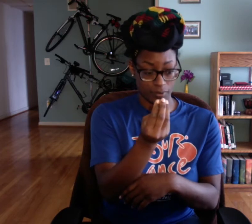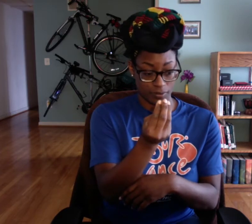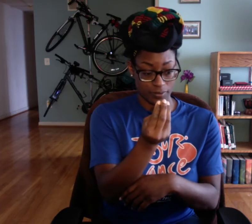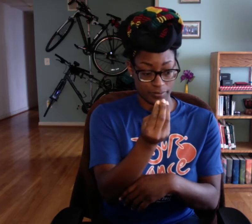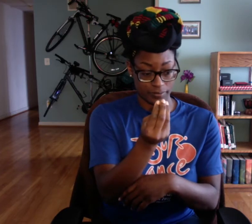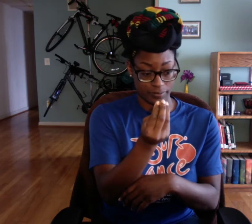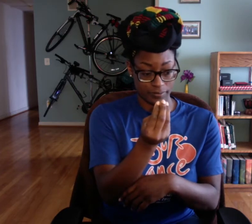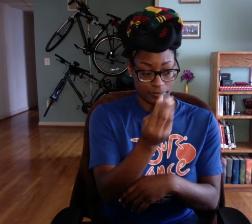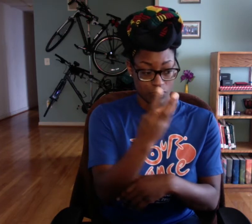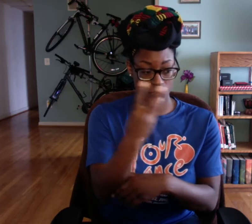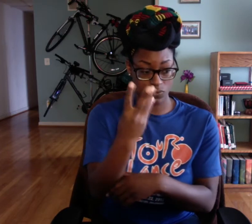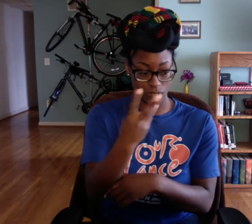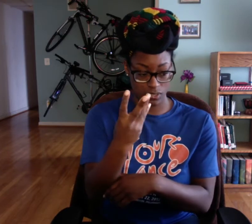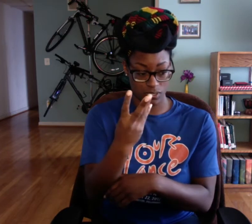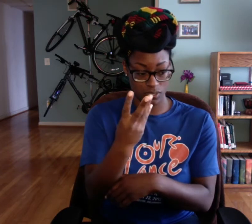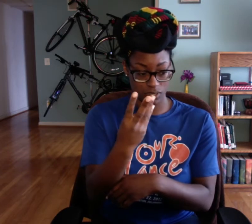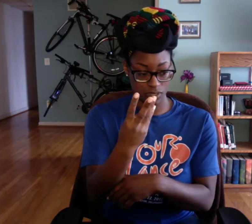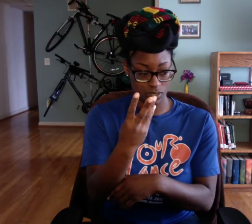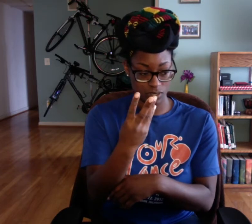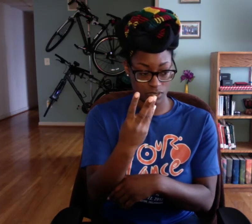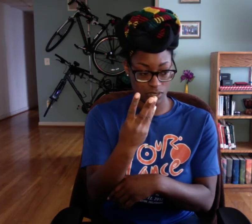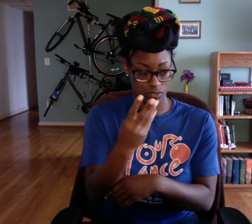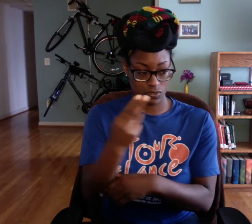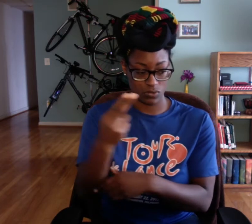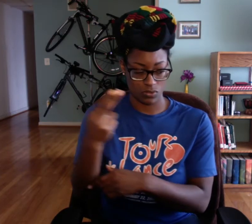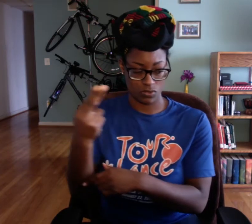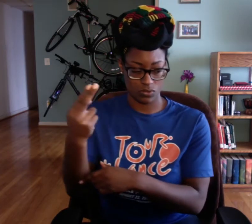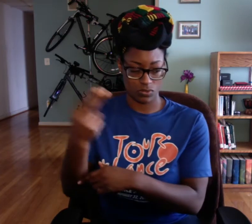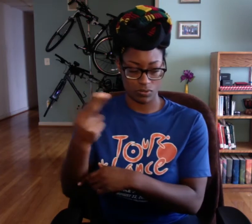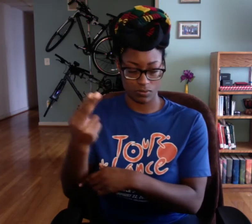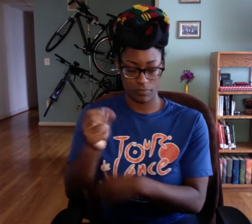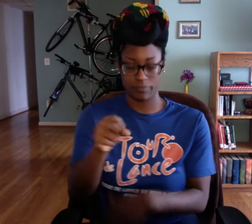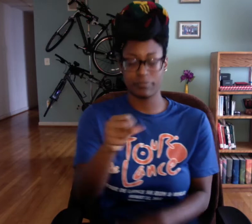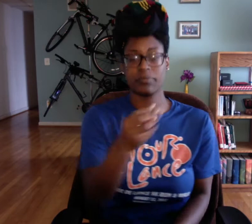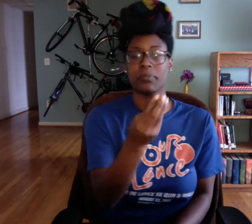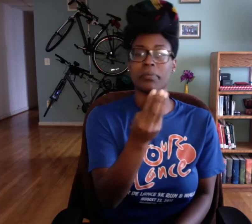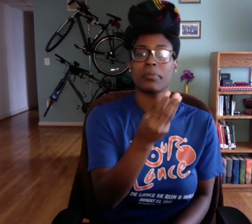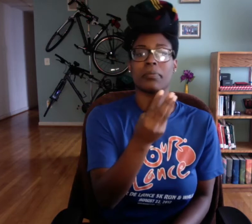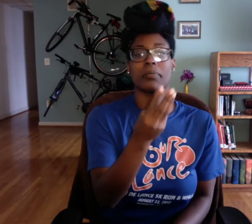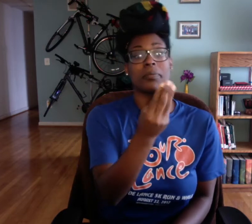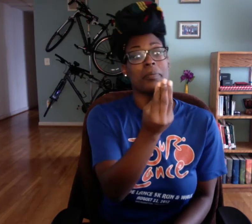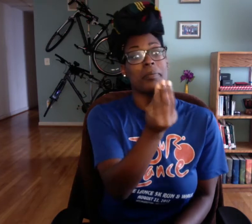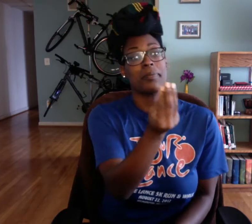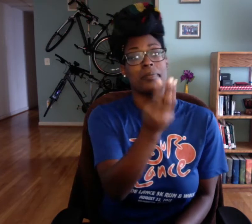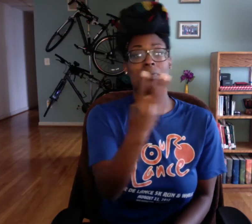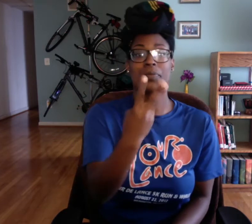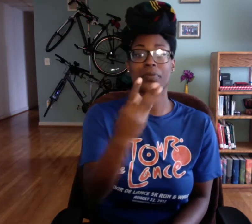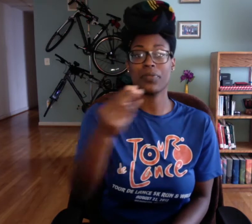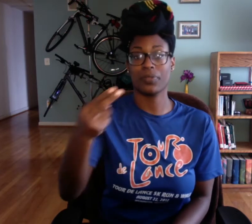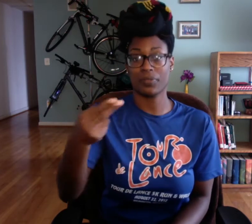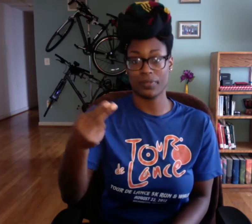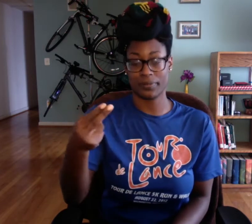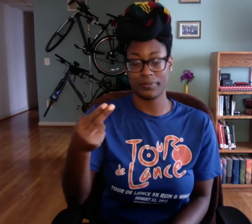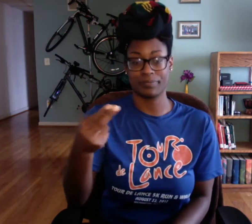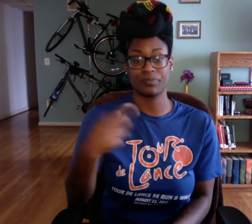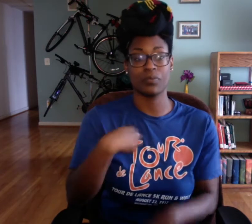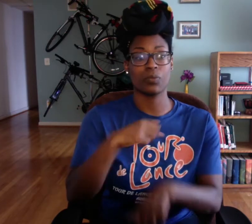Monday, Wednesday, Thuuursday? Yeah, Monday, Wednesday, Thursday.